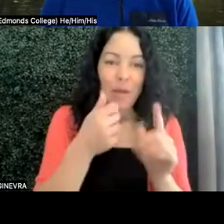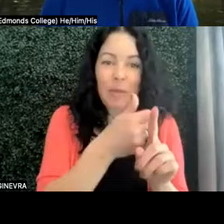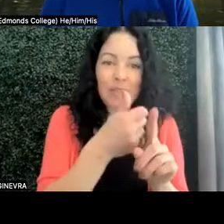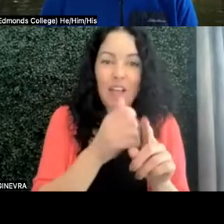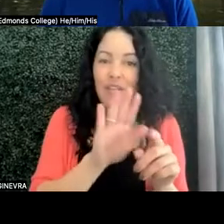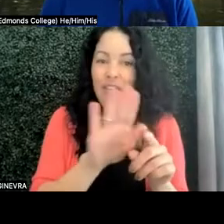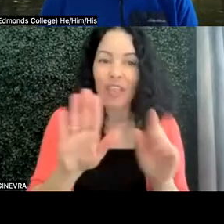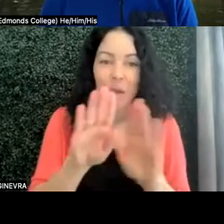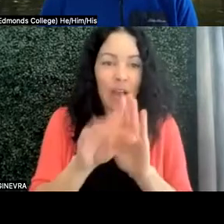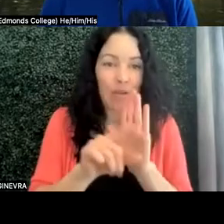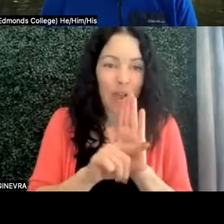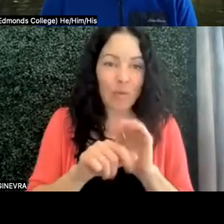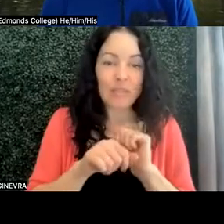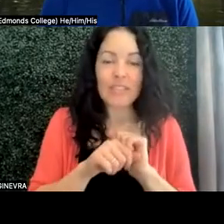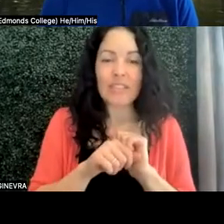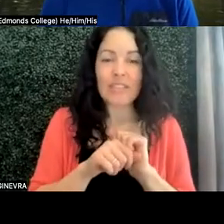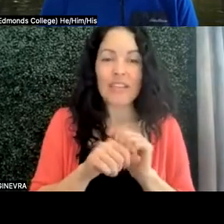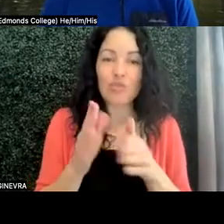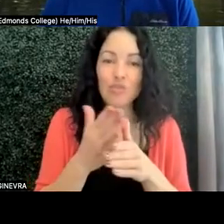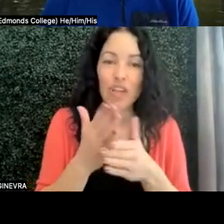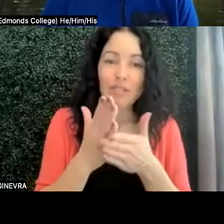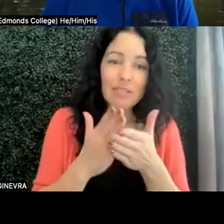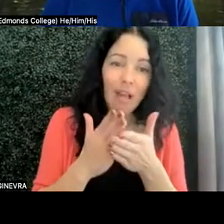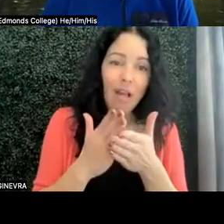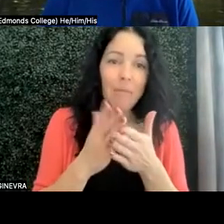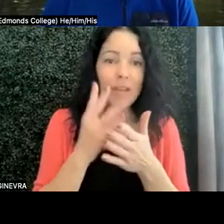and then to share some experience that you've